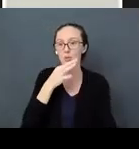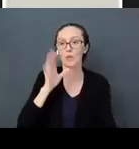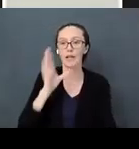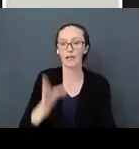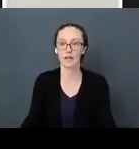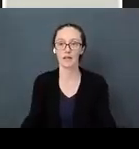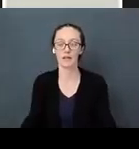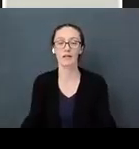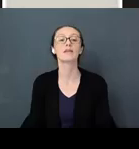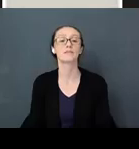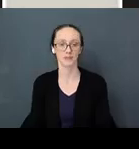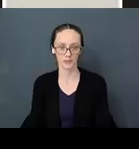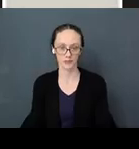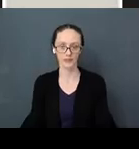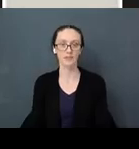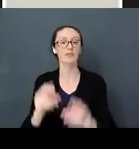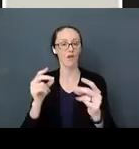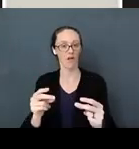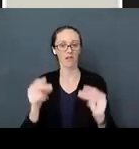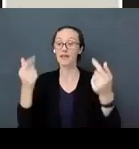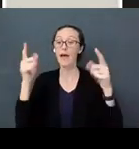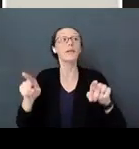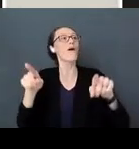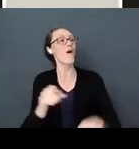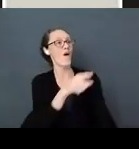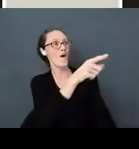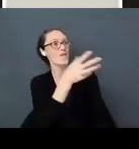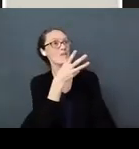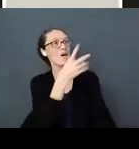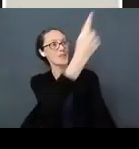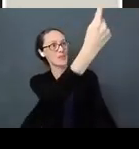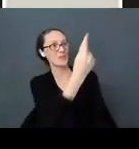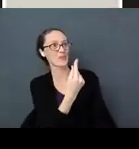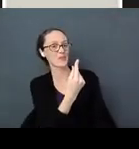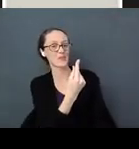And then all of sudden here she comes. Mom comes in picks him up and cuddles.